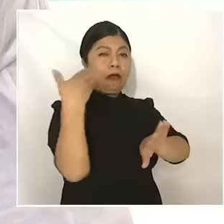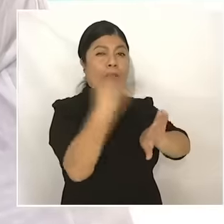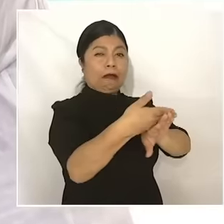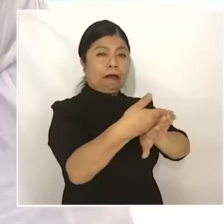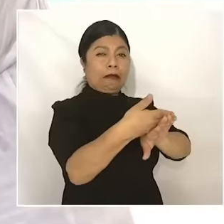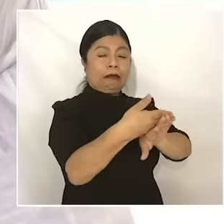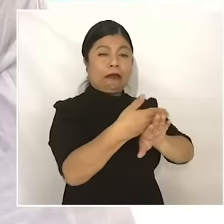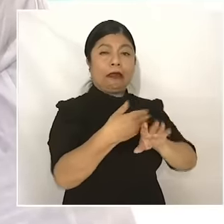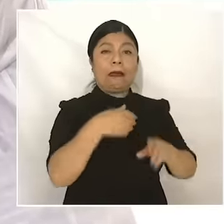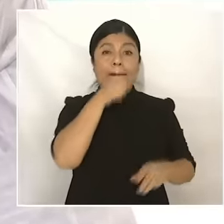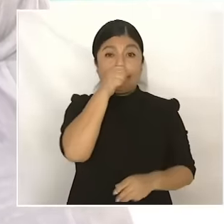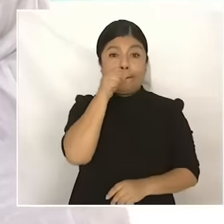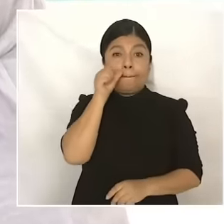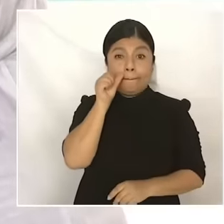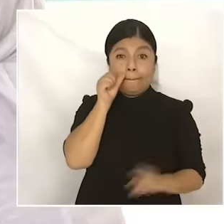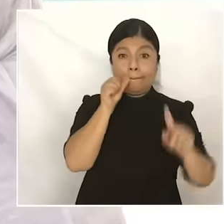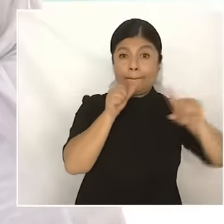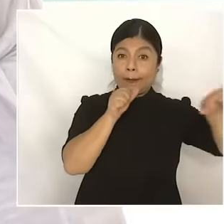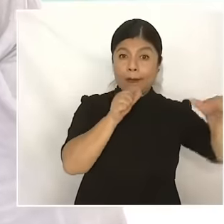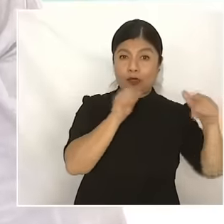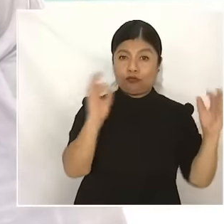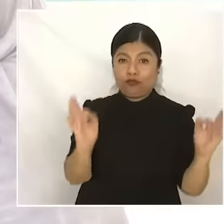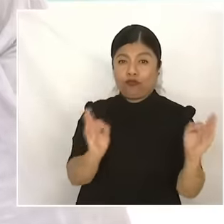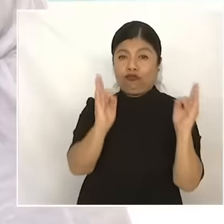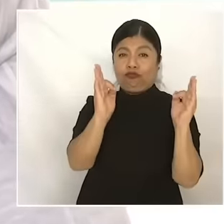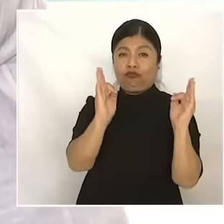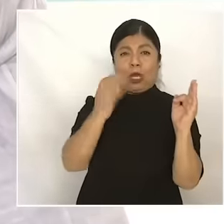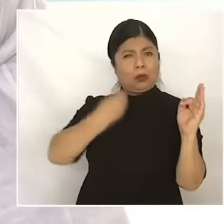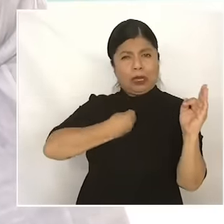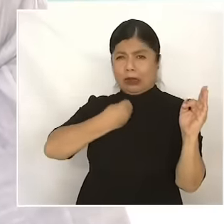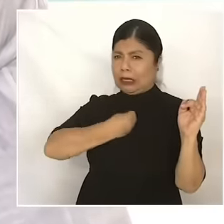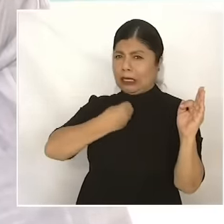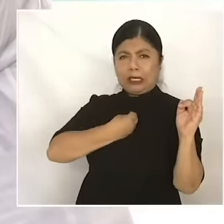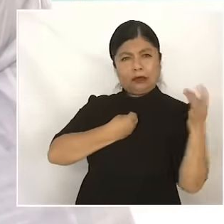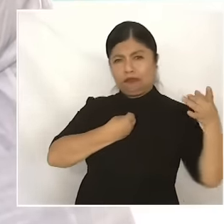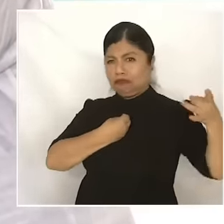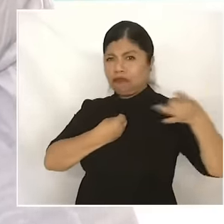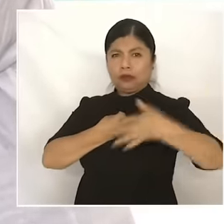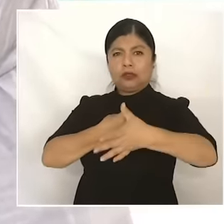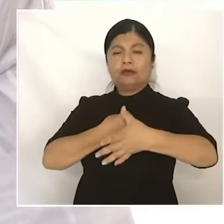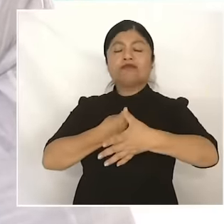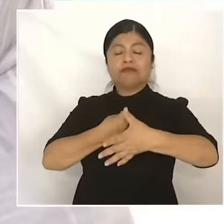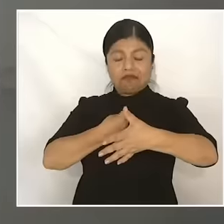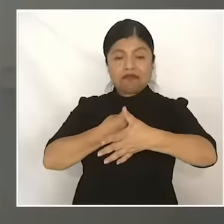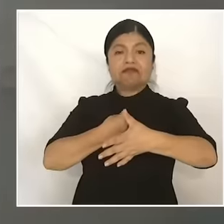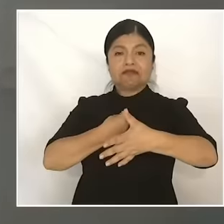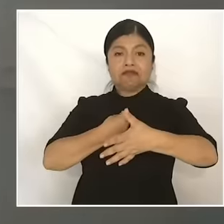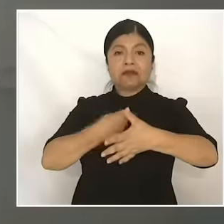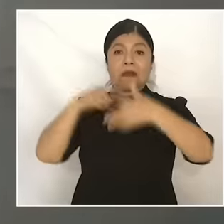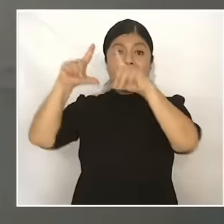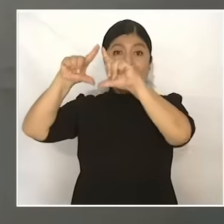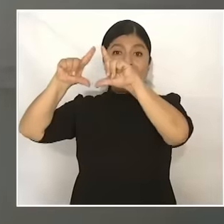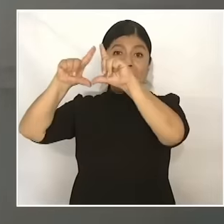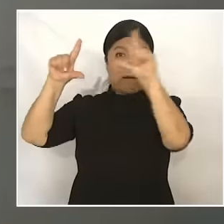resisted, restored the republic, foreigners were expelled, the second independence